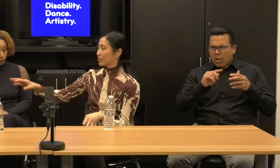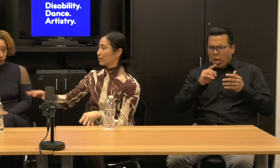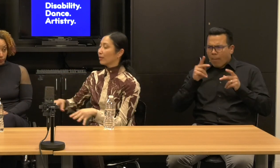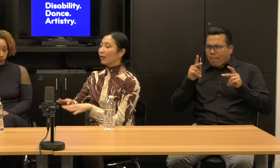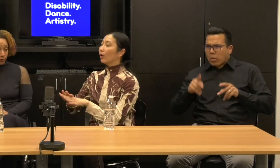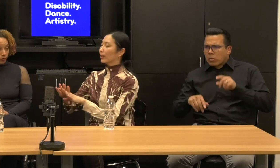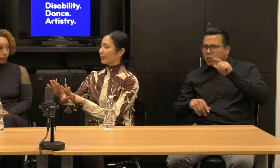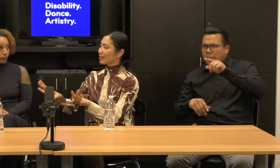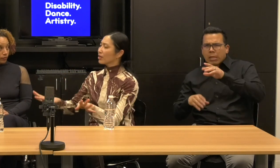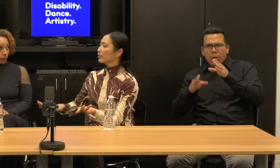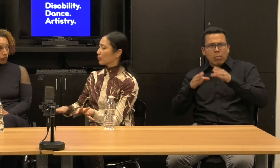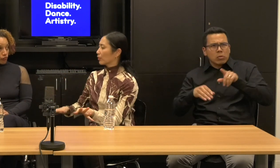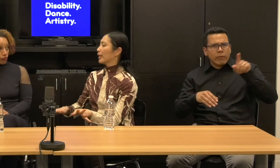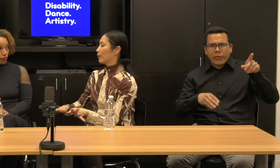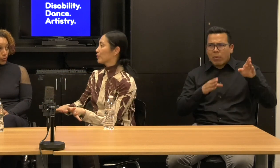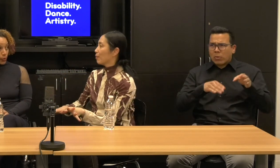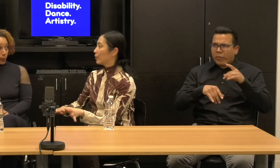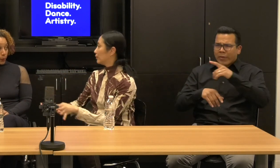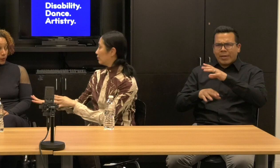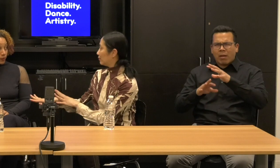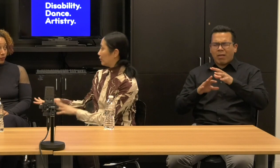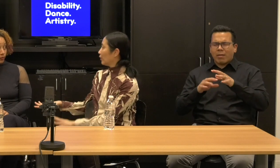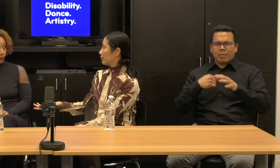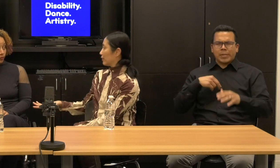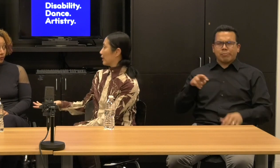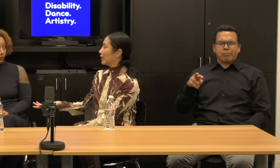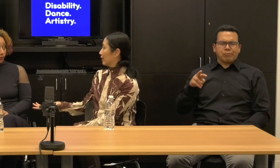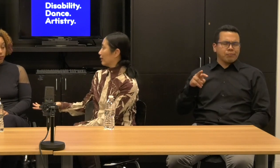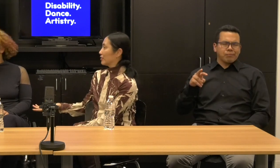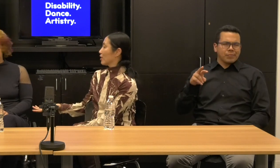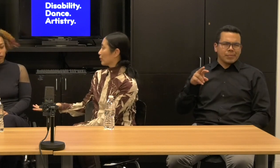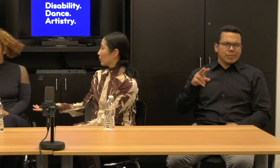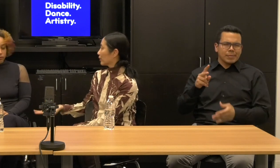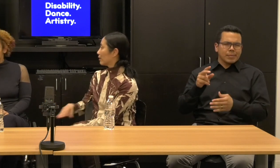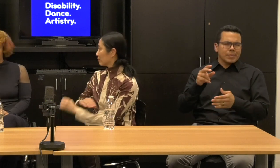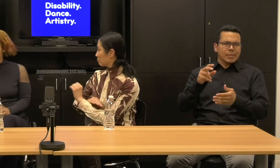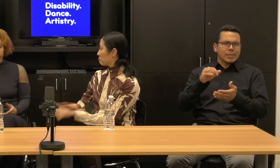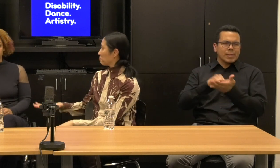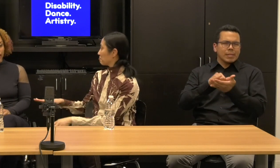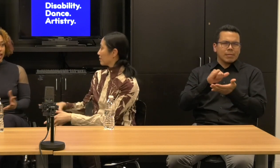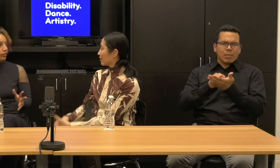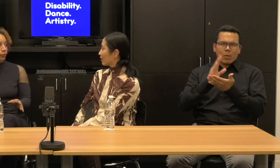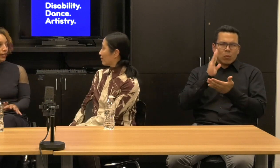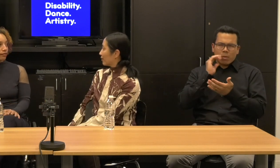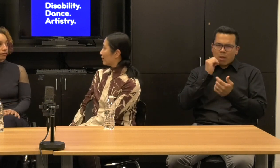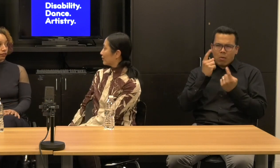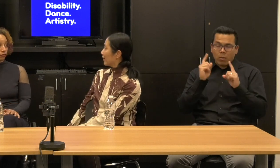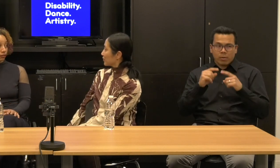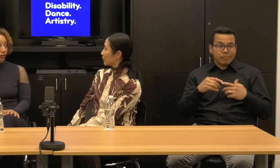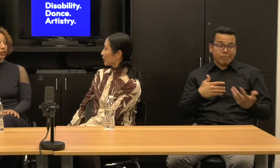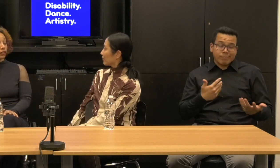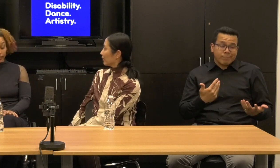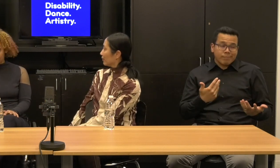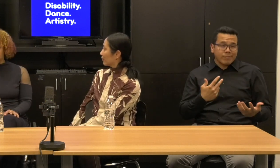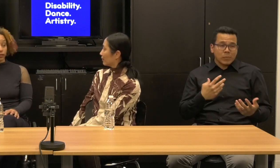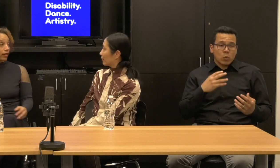person's yet, okay, that's not gonna work out, but you're not even thinking that it's not going to work on it. Alice: It had to work out, you have to work.